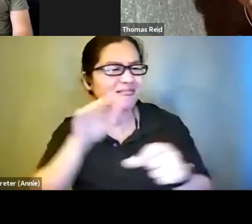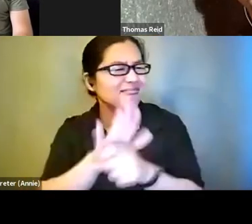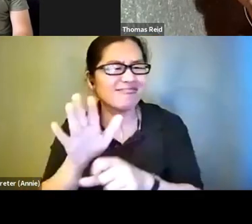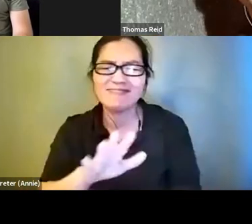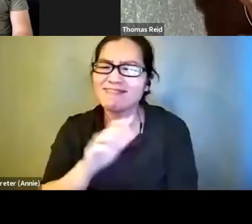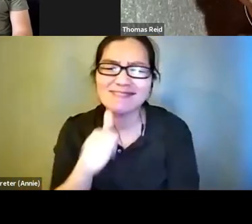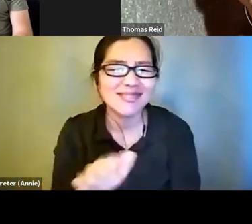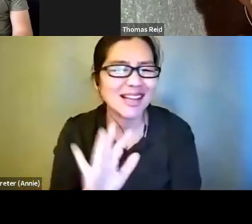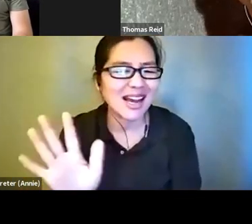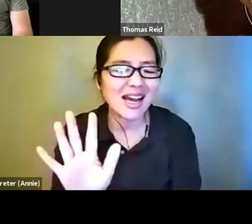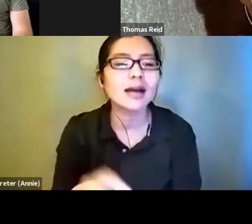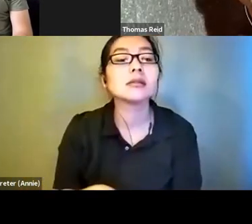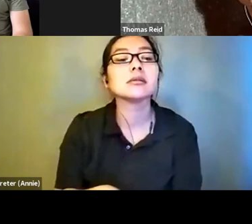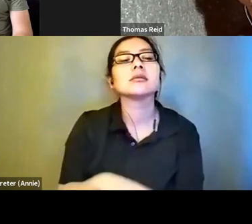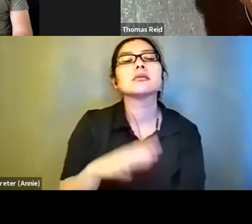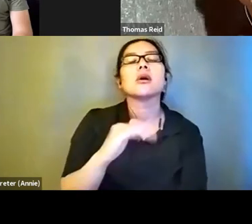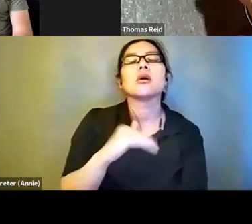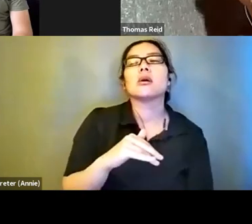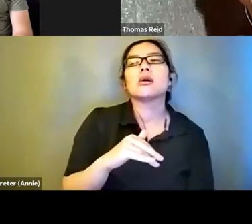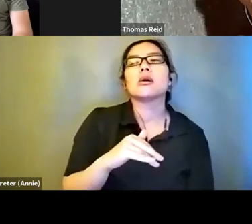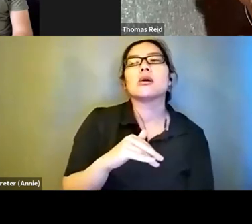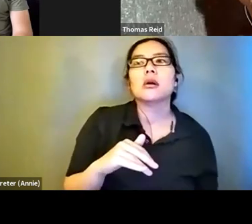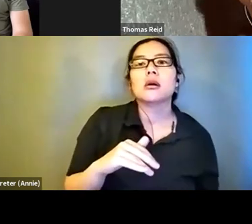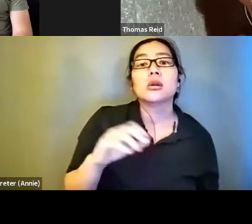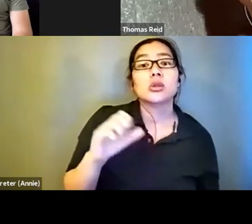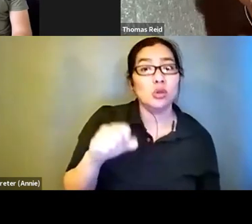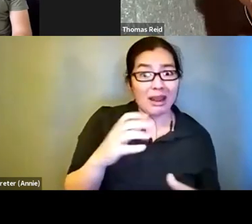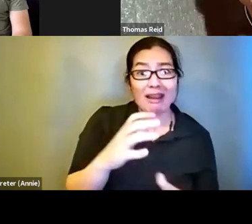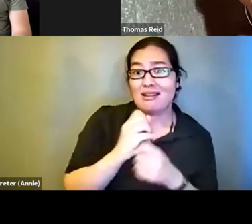You can get some very good feedback on an